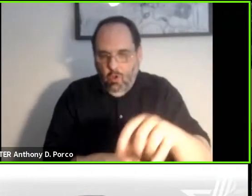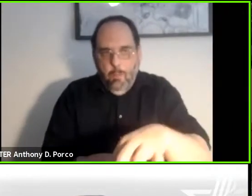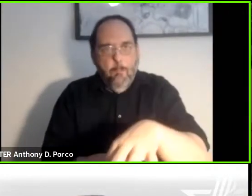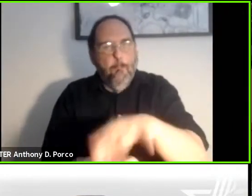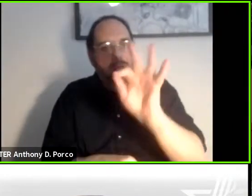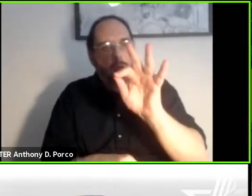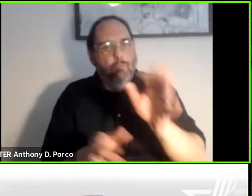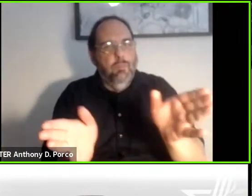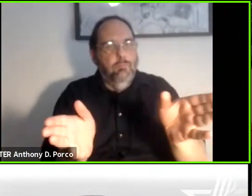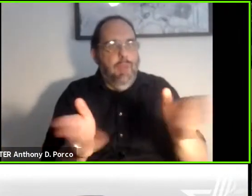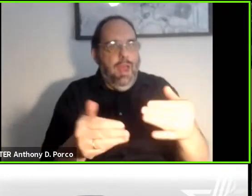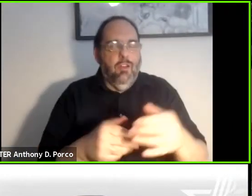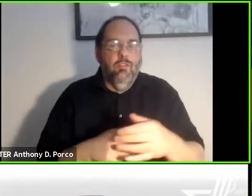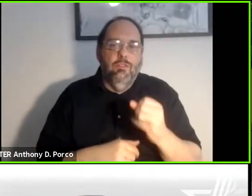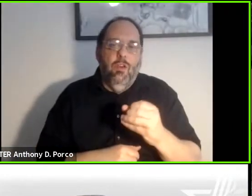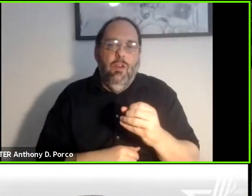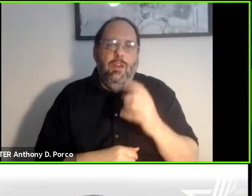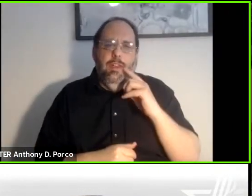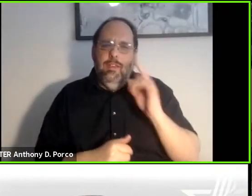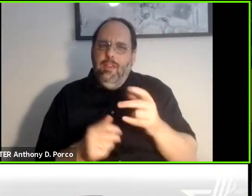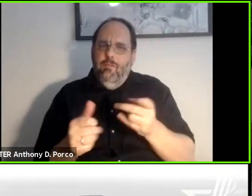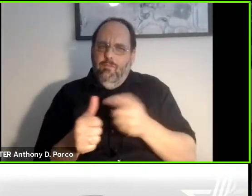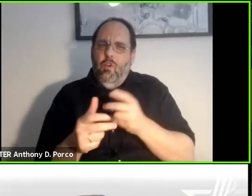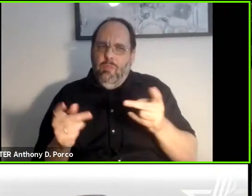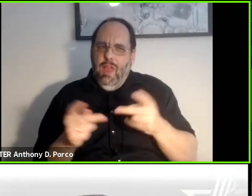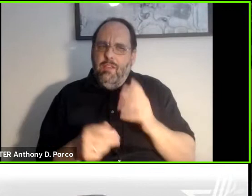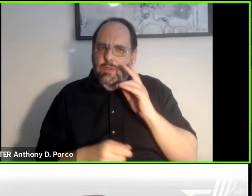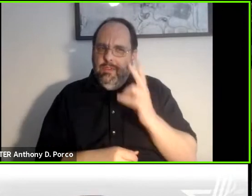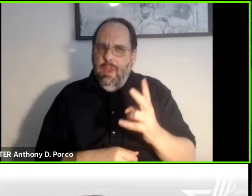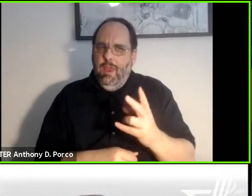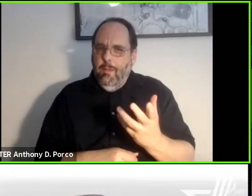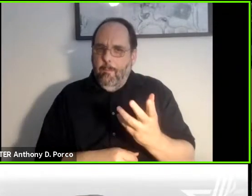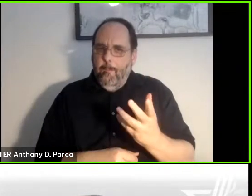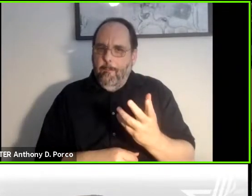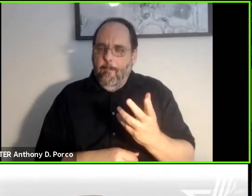So I think that's probably the first place we will see this kind of a thing where you are using these